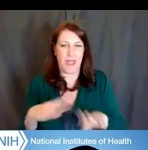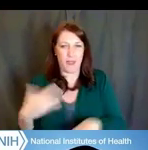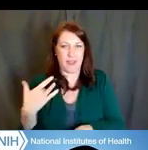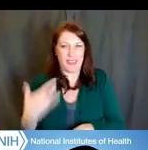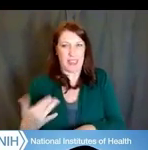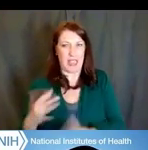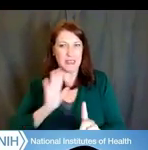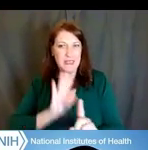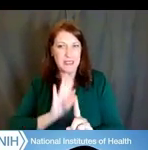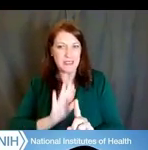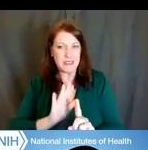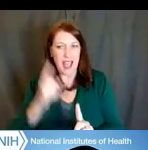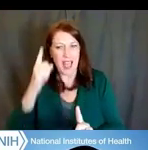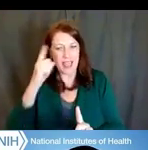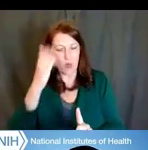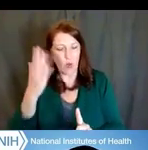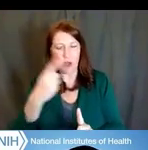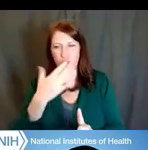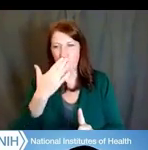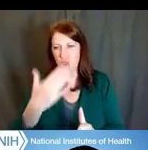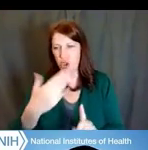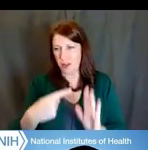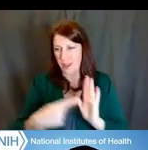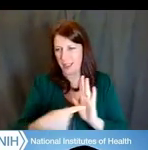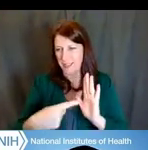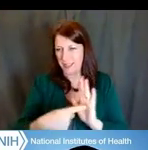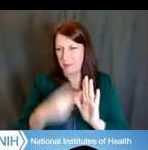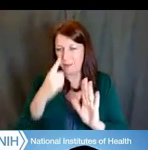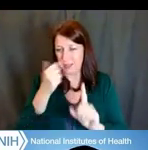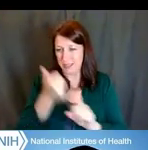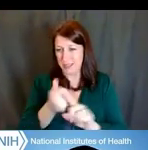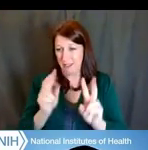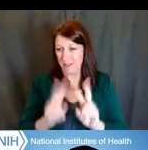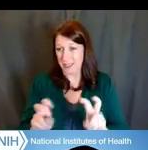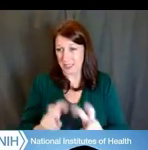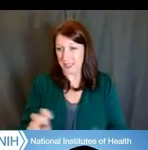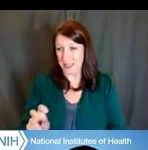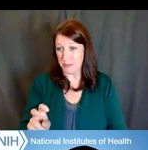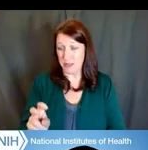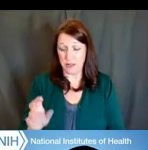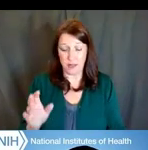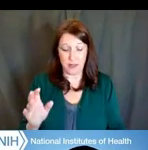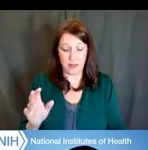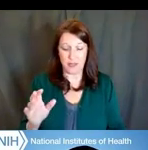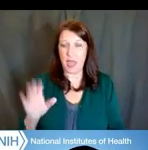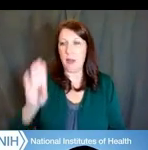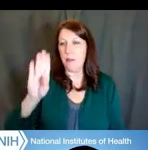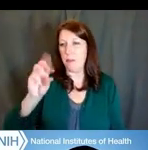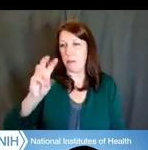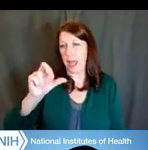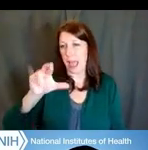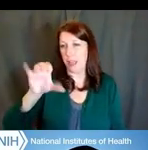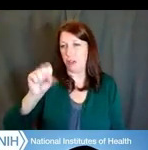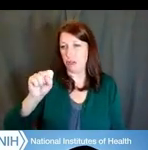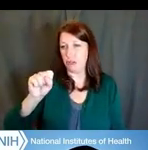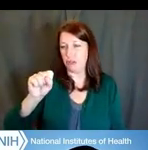I think one good example of a self-assessment that a lot of people know about is the Myers-Briggs. For those of you who don't know,